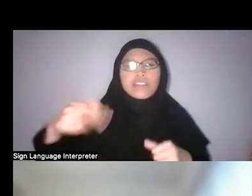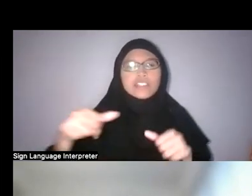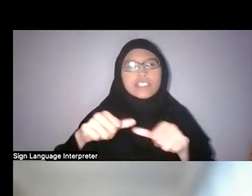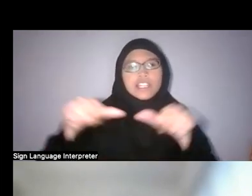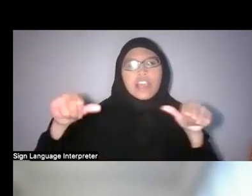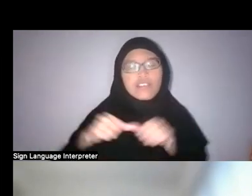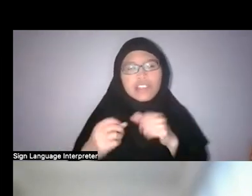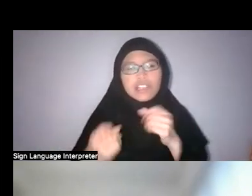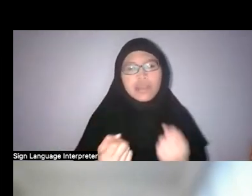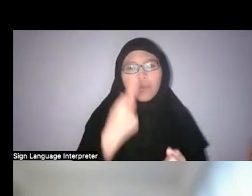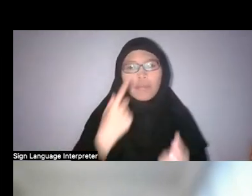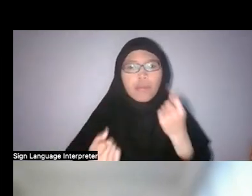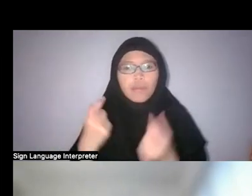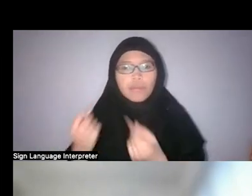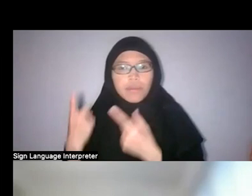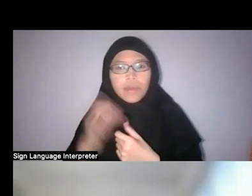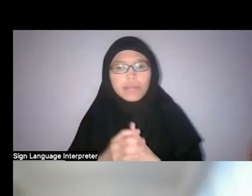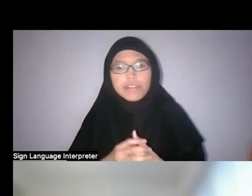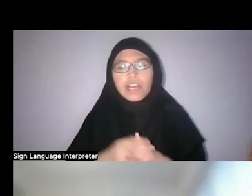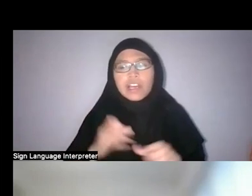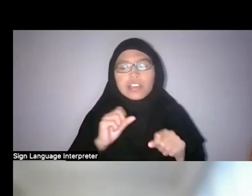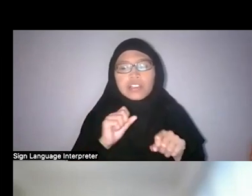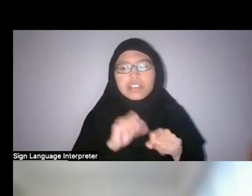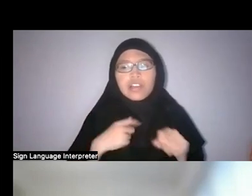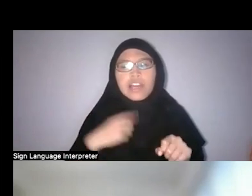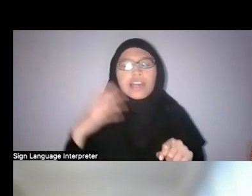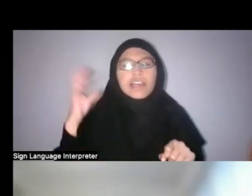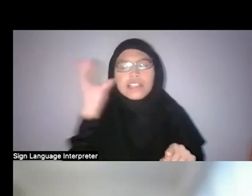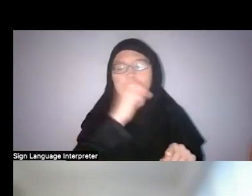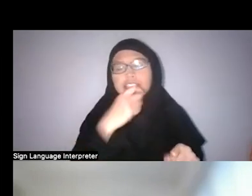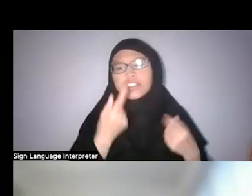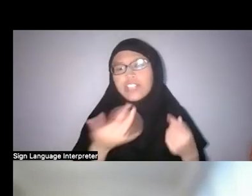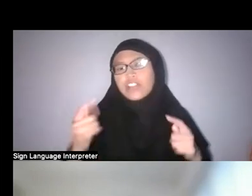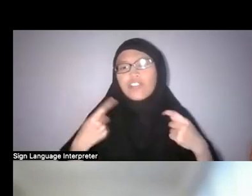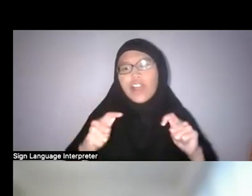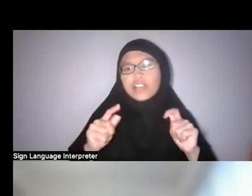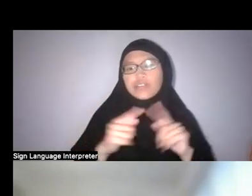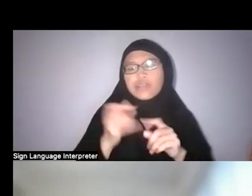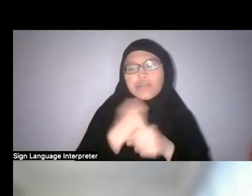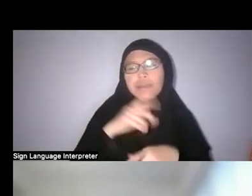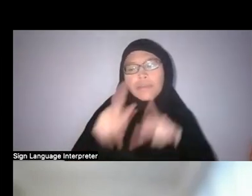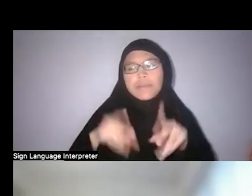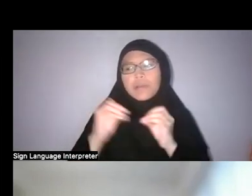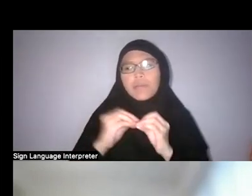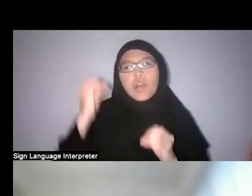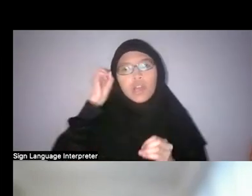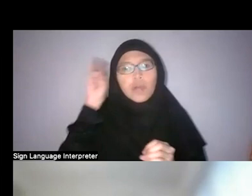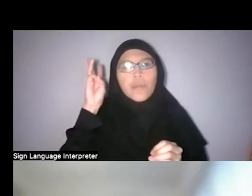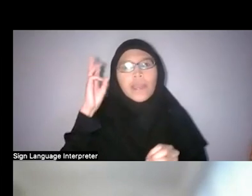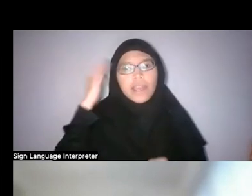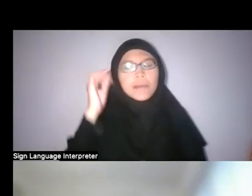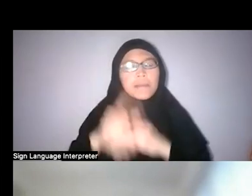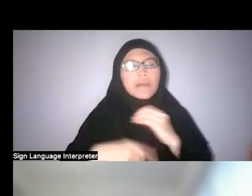I guess they’re trying to make people more aware of the history of the place,